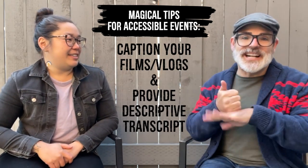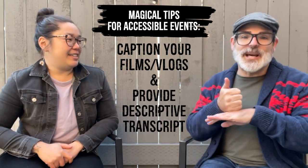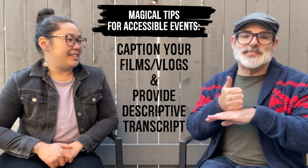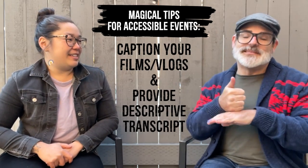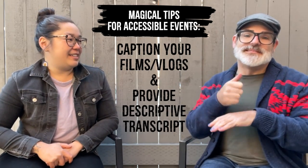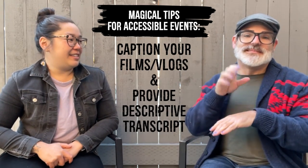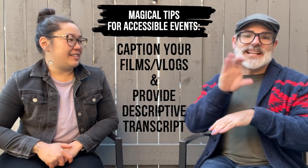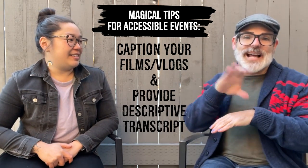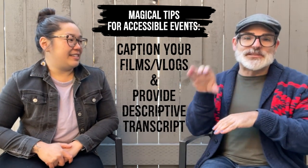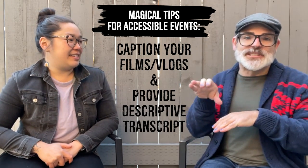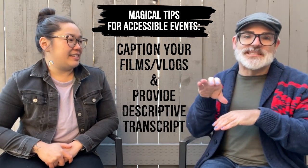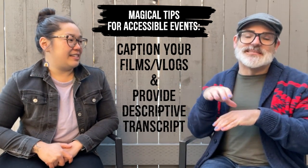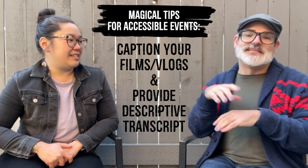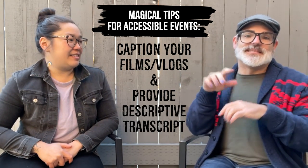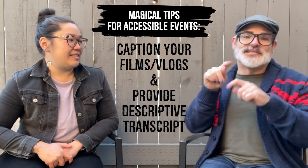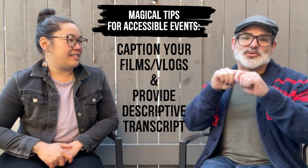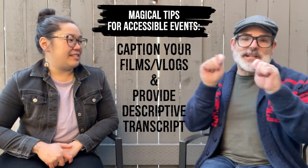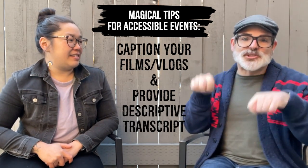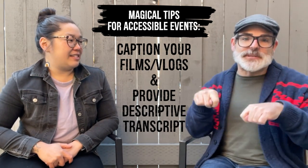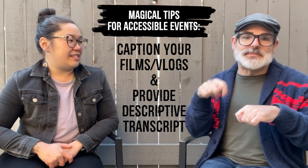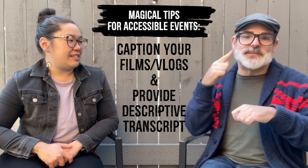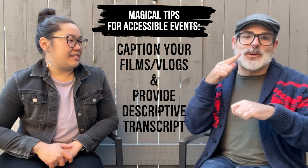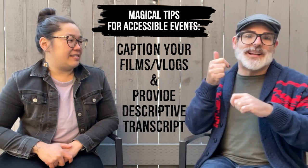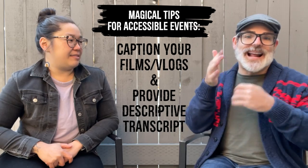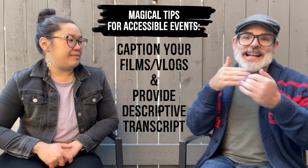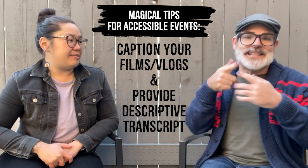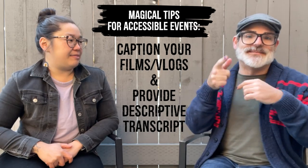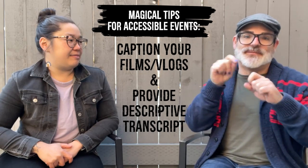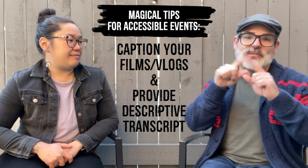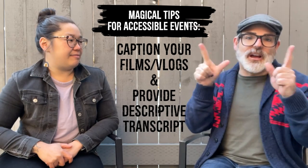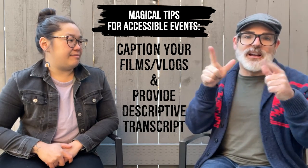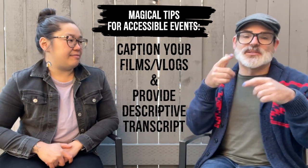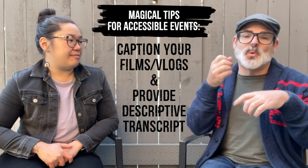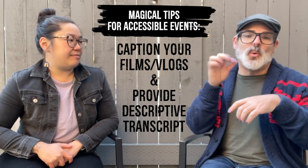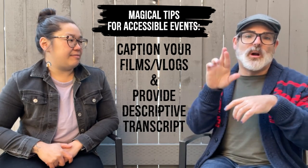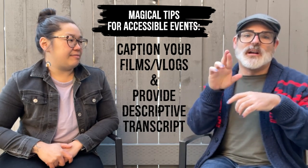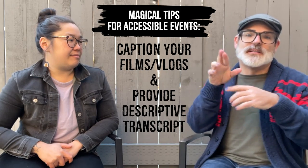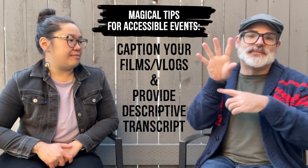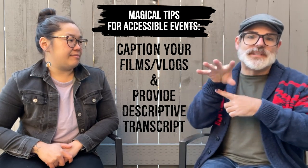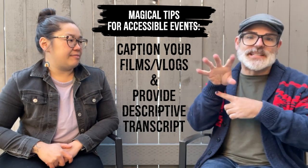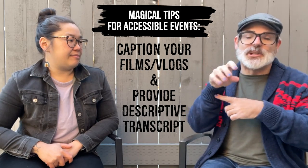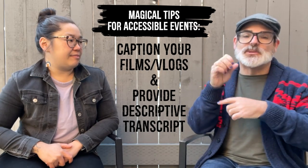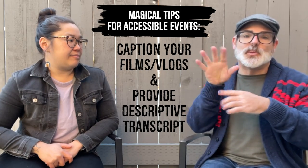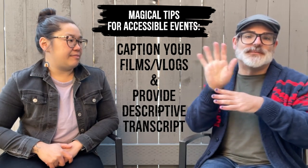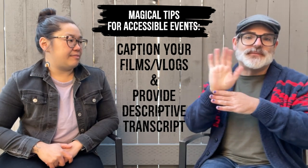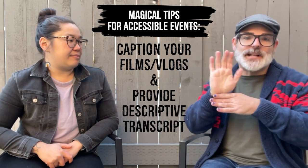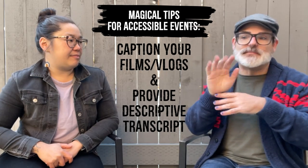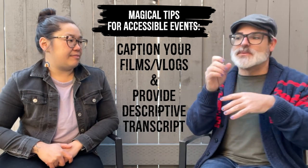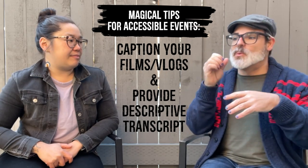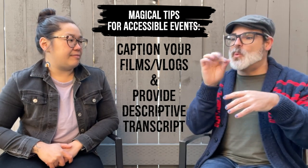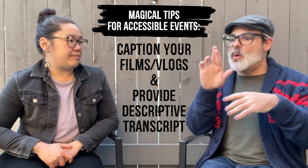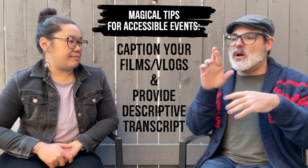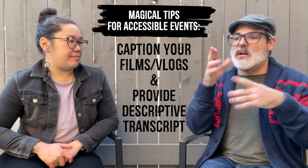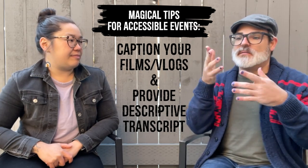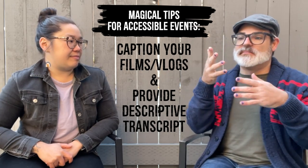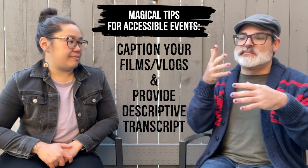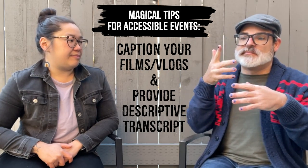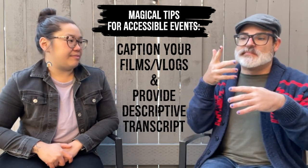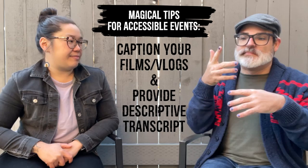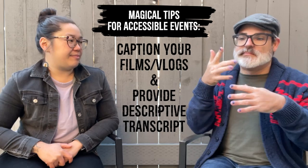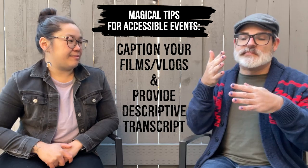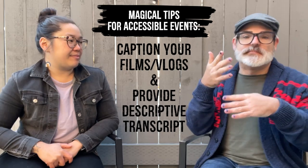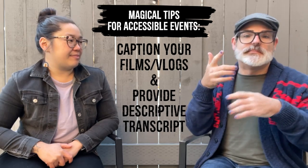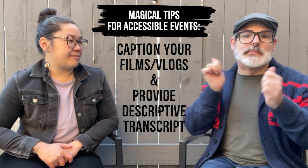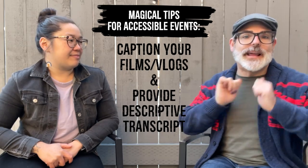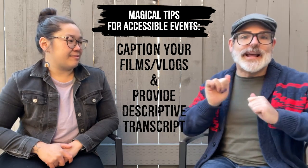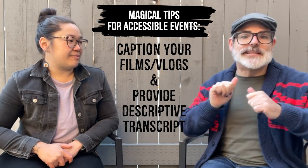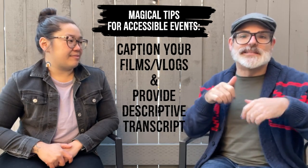Add captions and transcripts to your vlogs, videos, films, and plays.